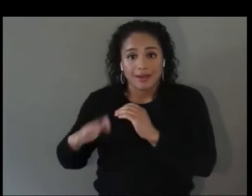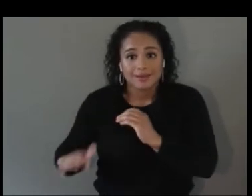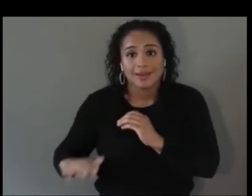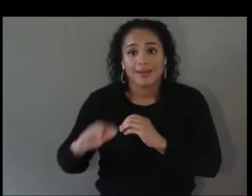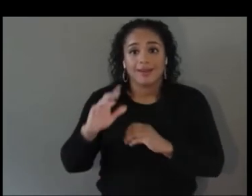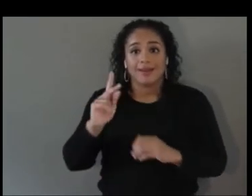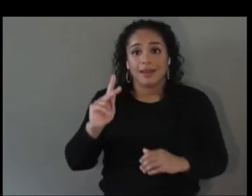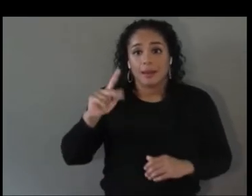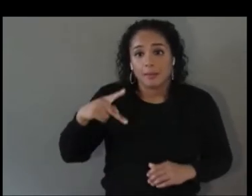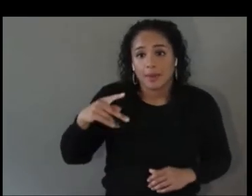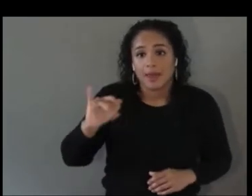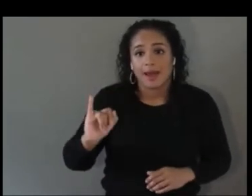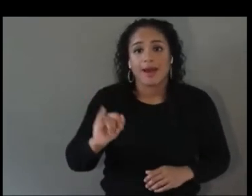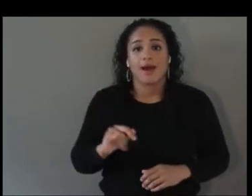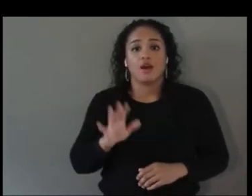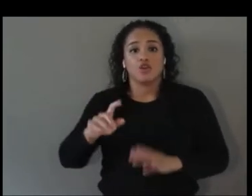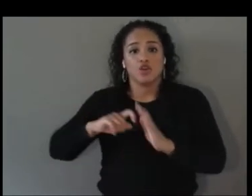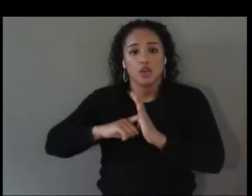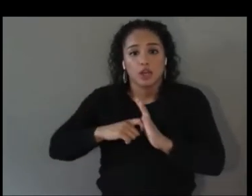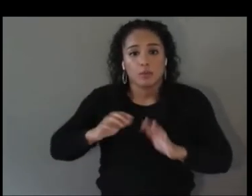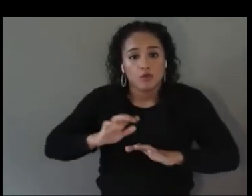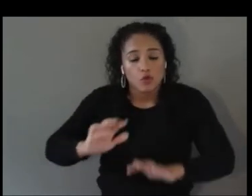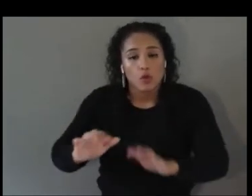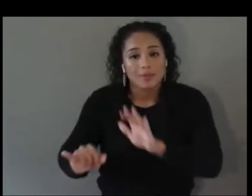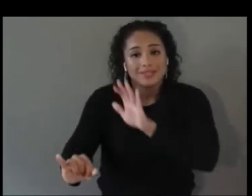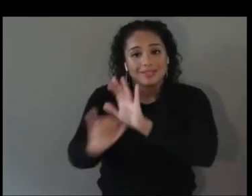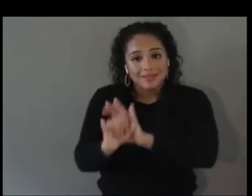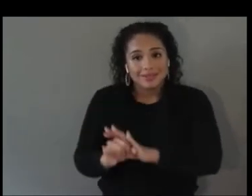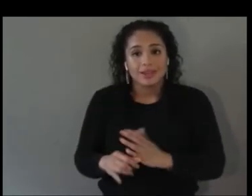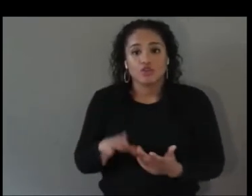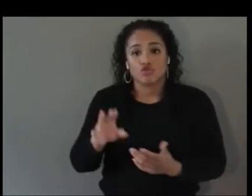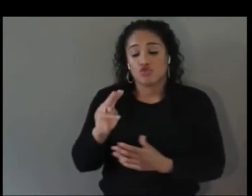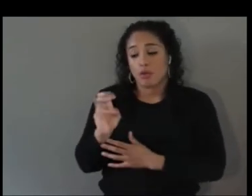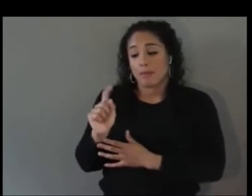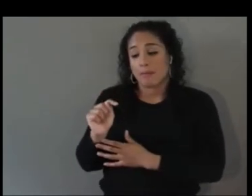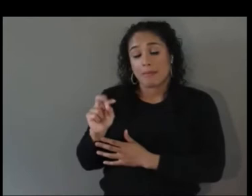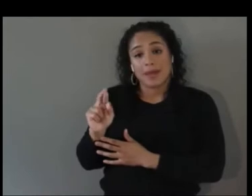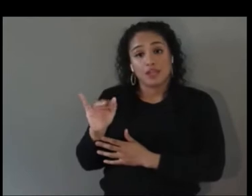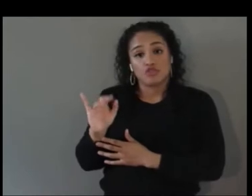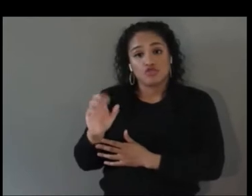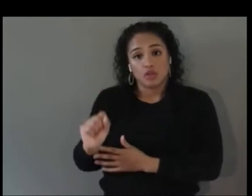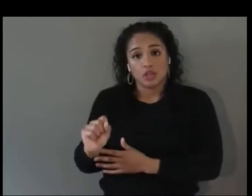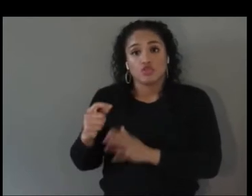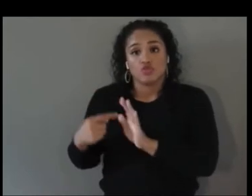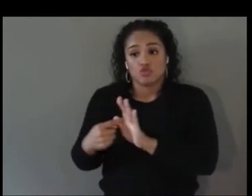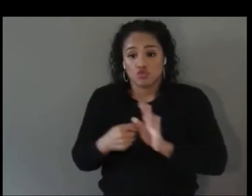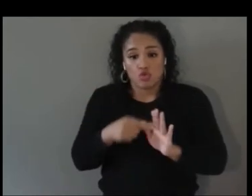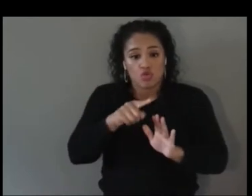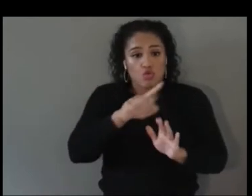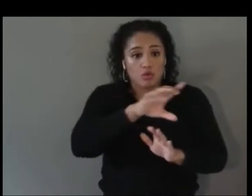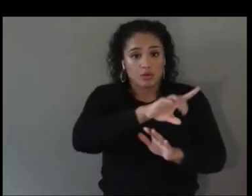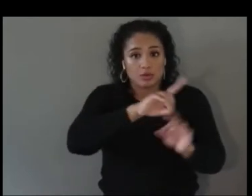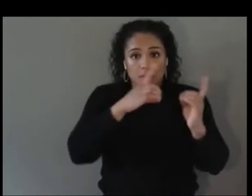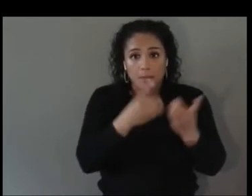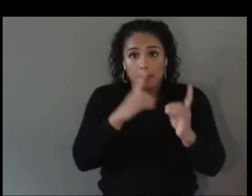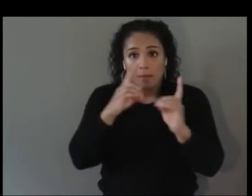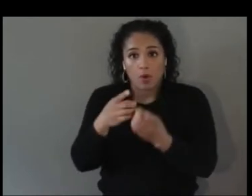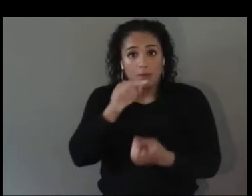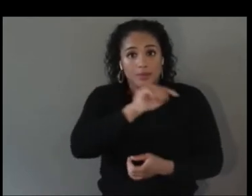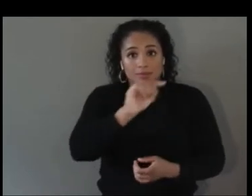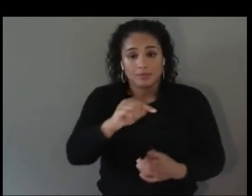your metrics that you hold departments accountable for within companies. One example is Apple. Apple,